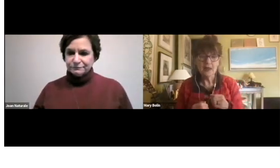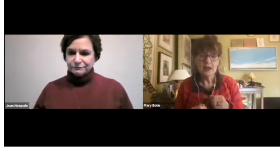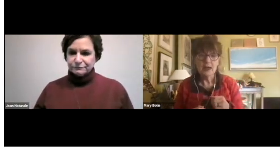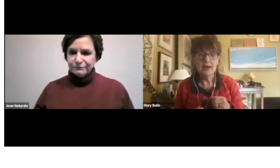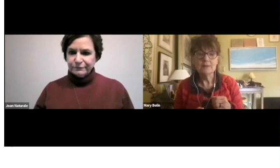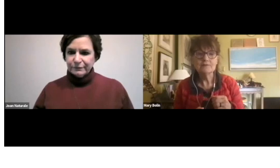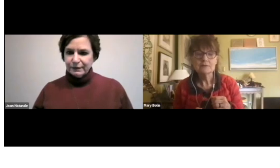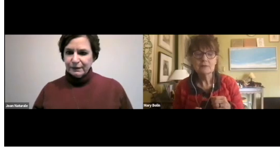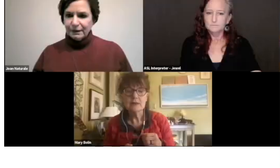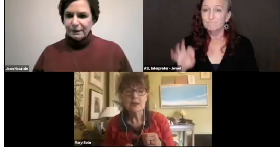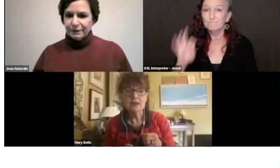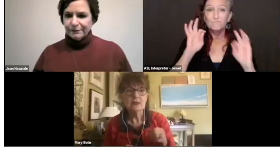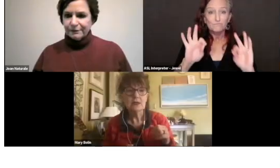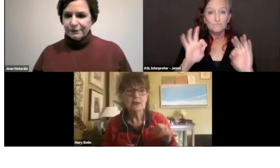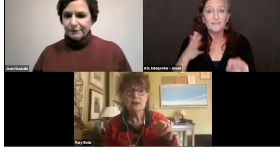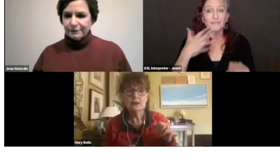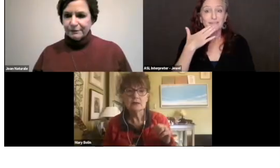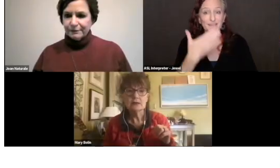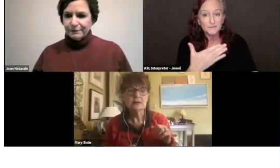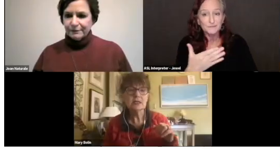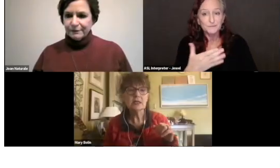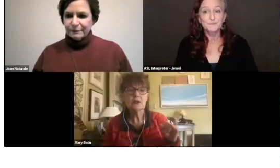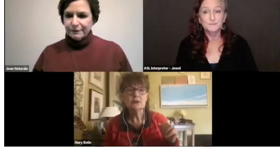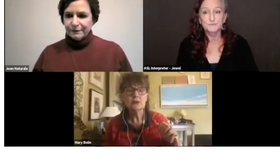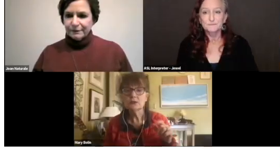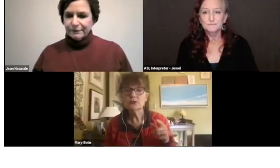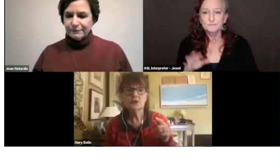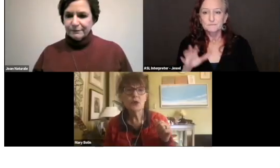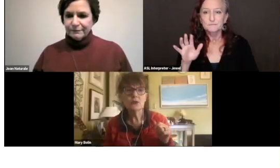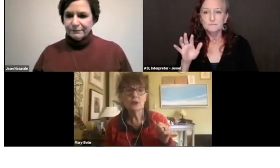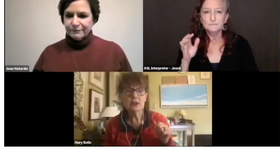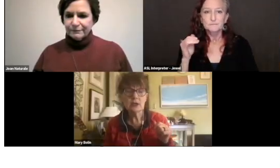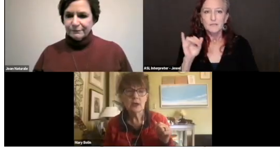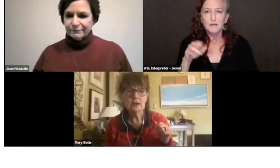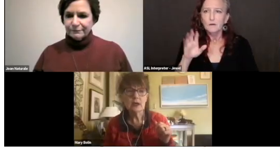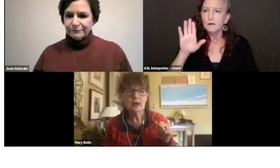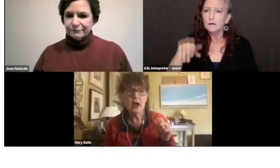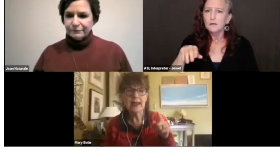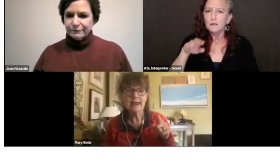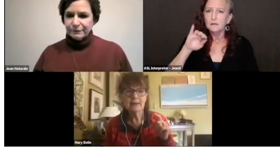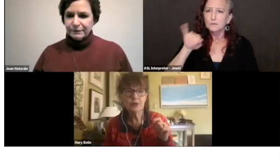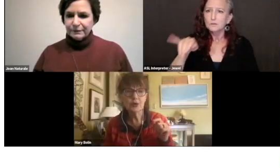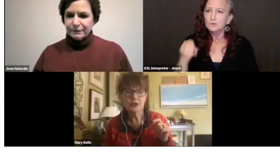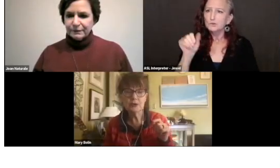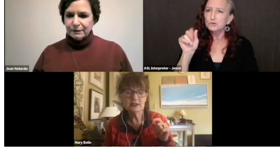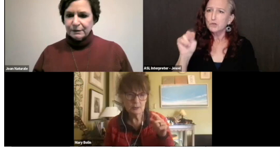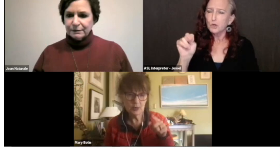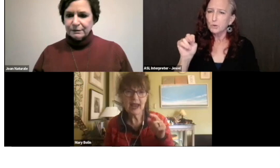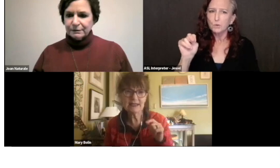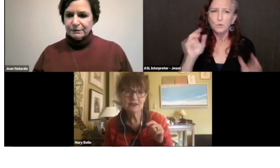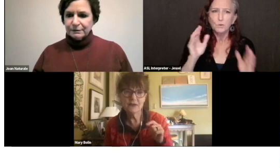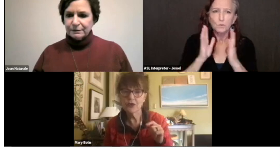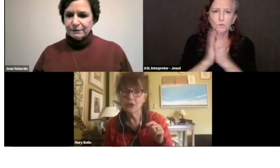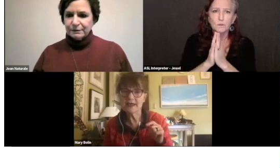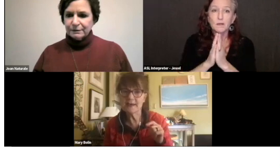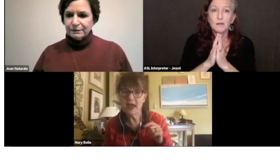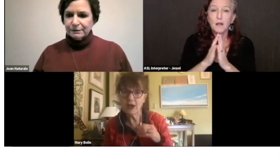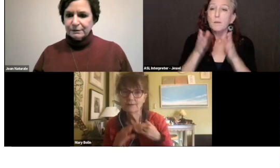Let's see. Joan, someone asked for your email.